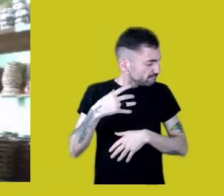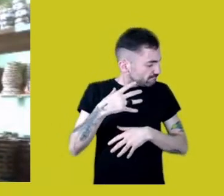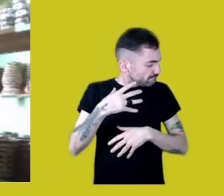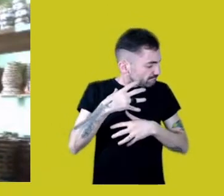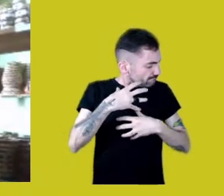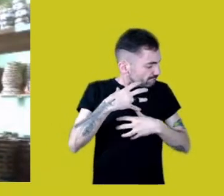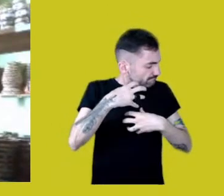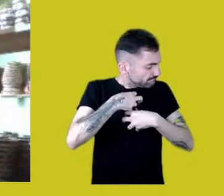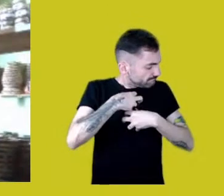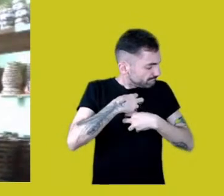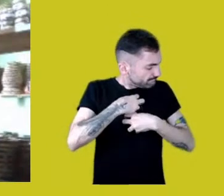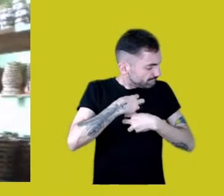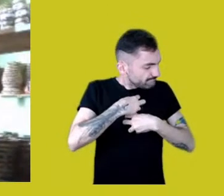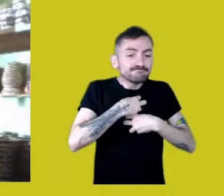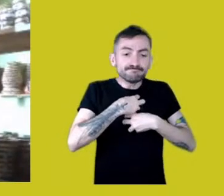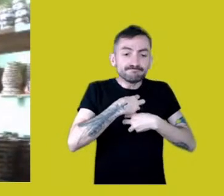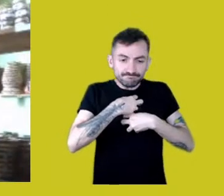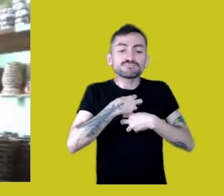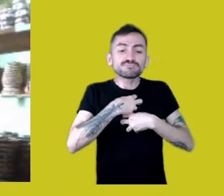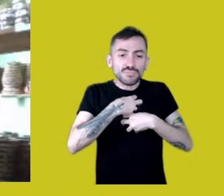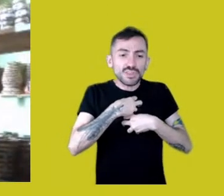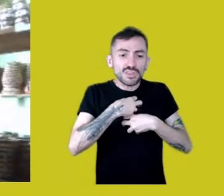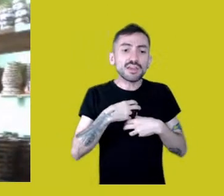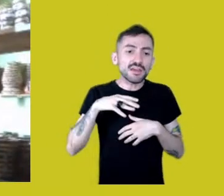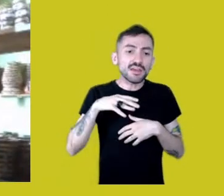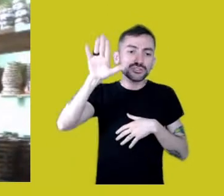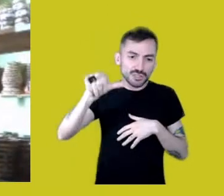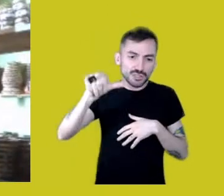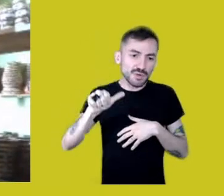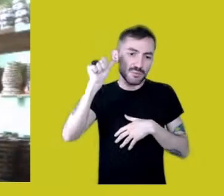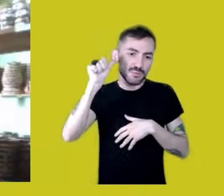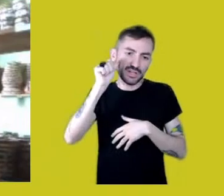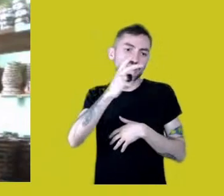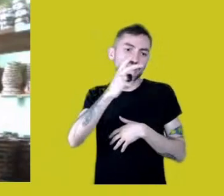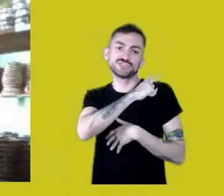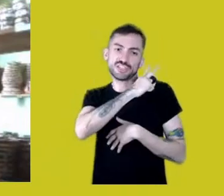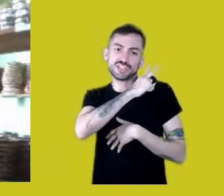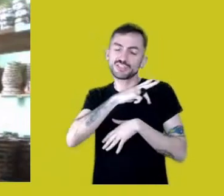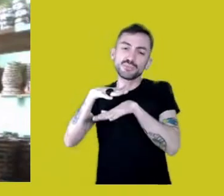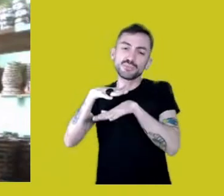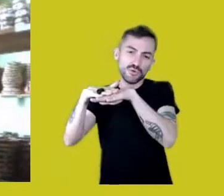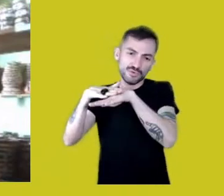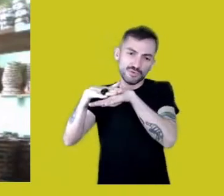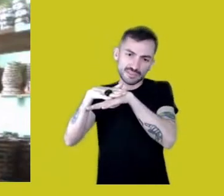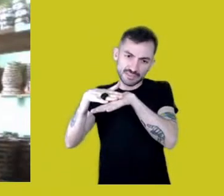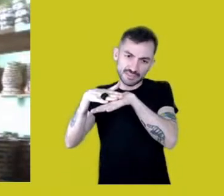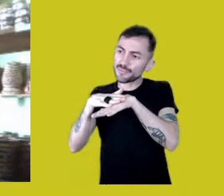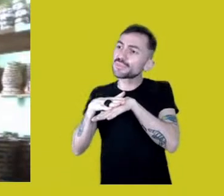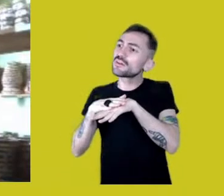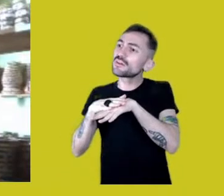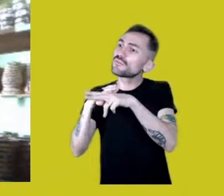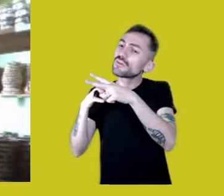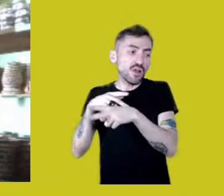I talked to the manager about it: “Look, that basket